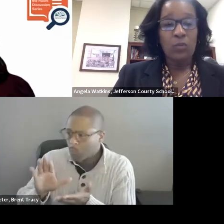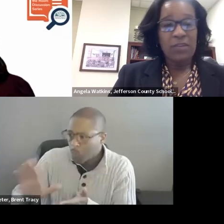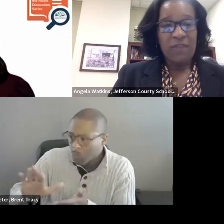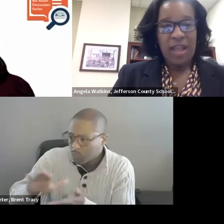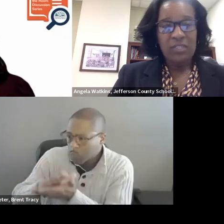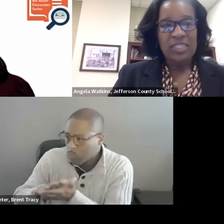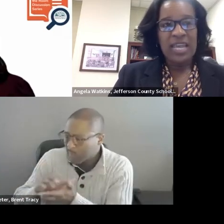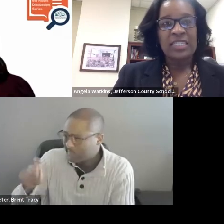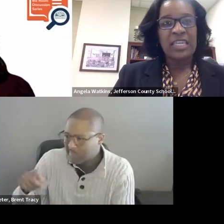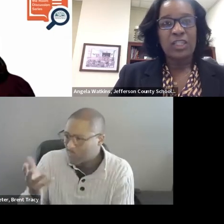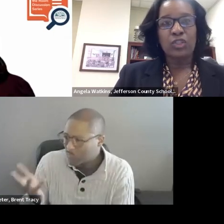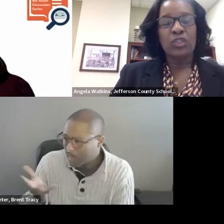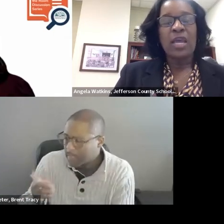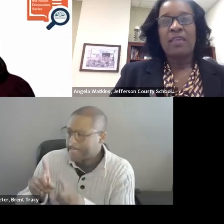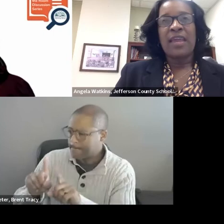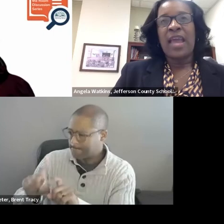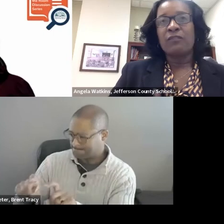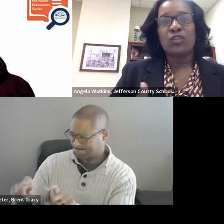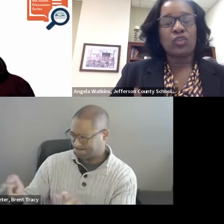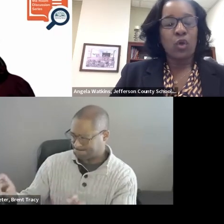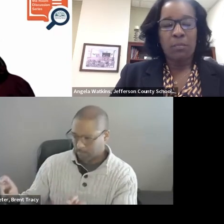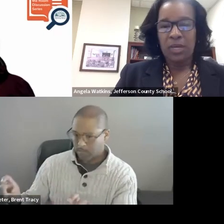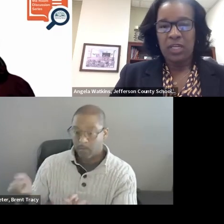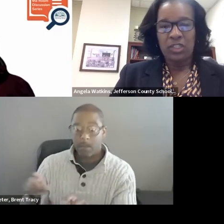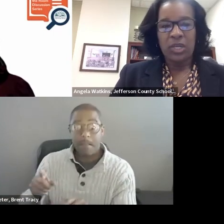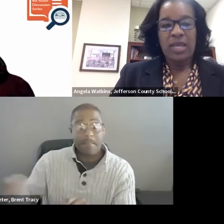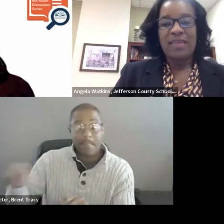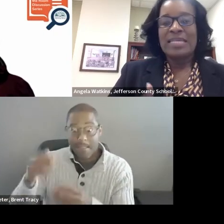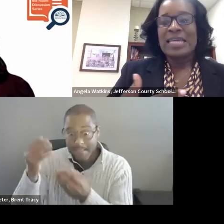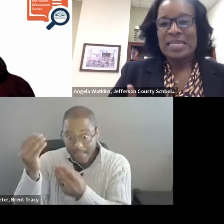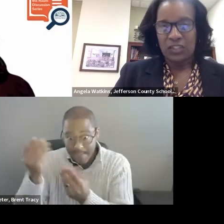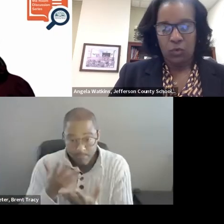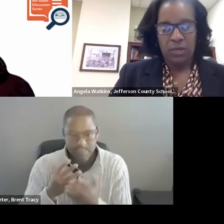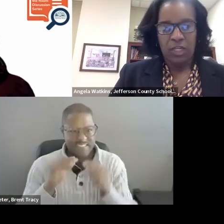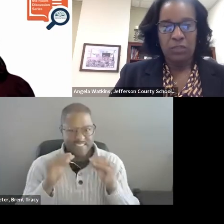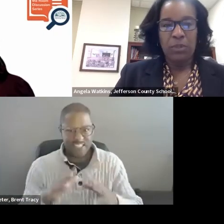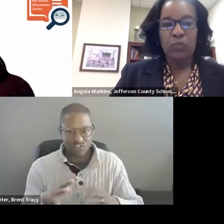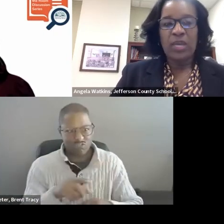What we found is that teachers, they have so much, and they need so much.